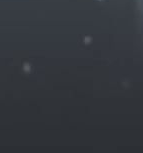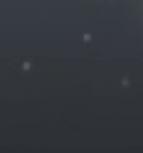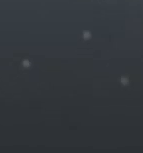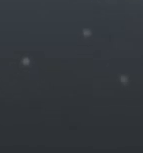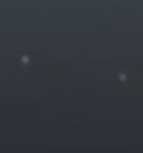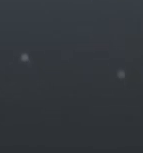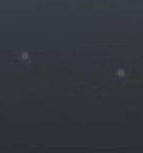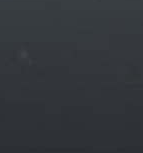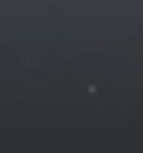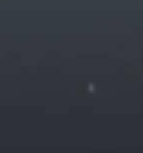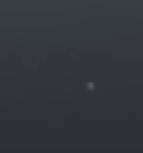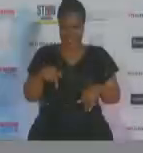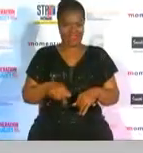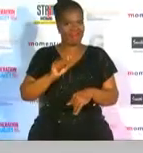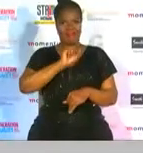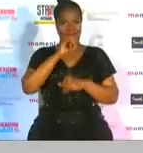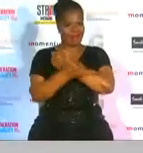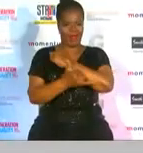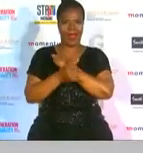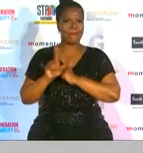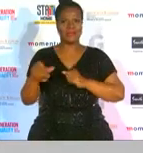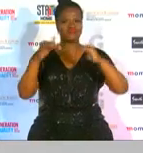globe now let's move on to the fourth